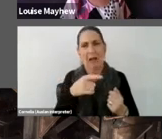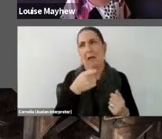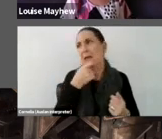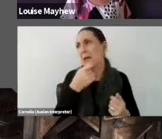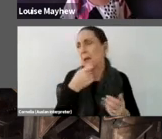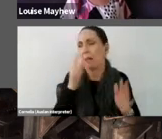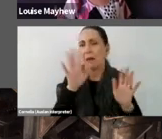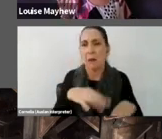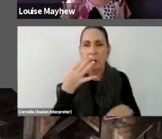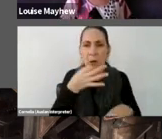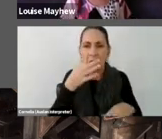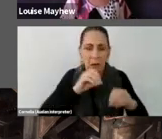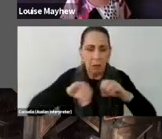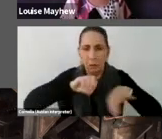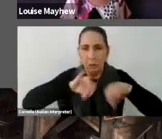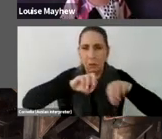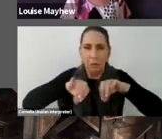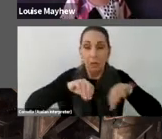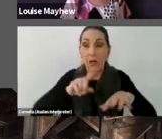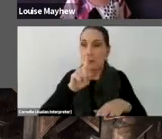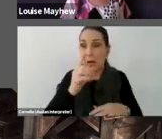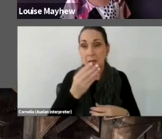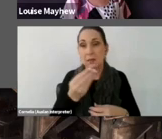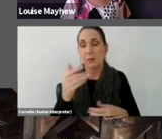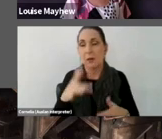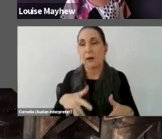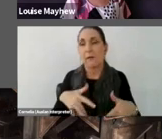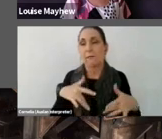but others will surrender to the request to be present.